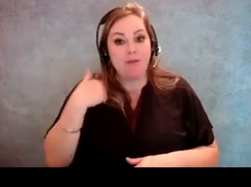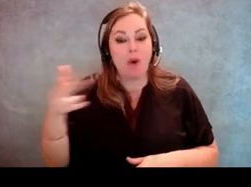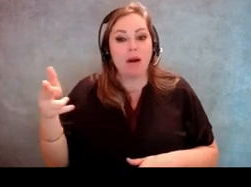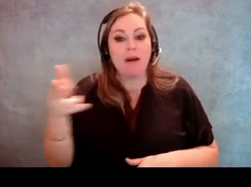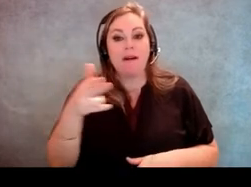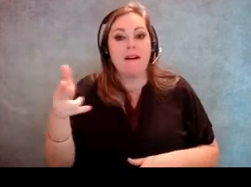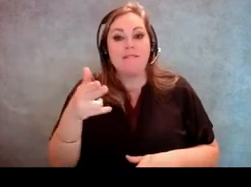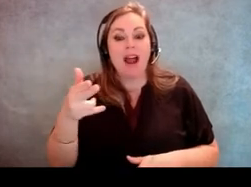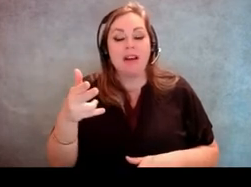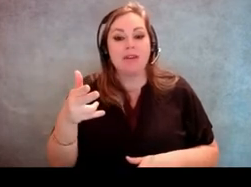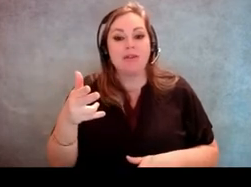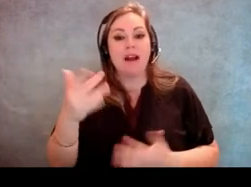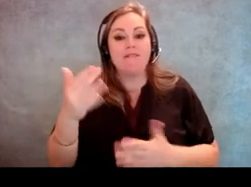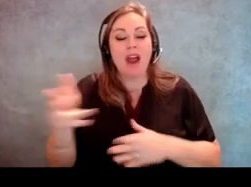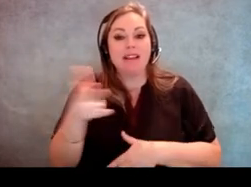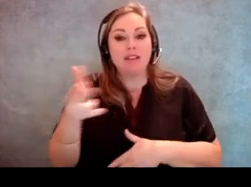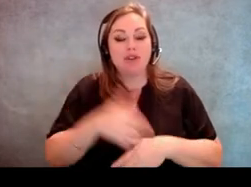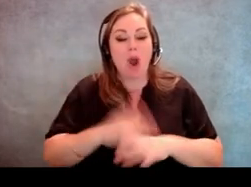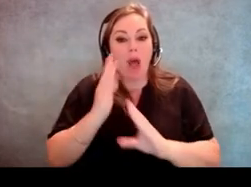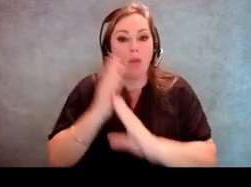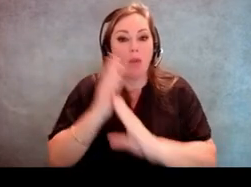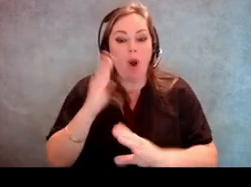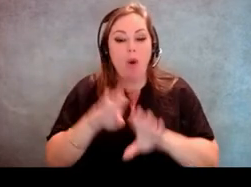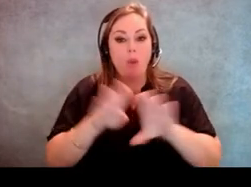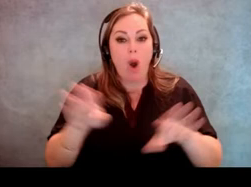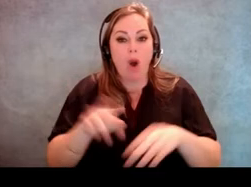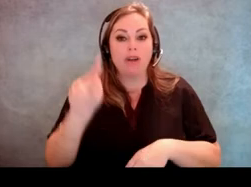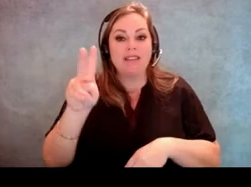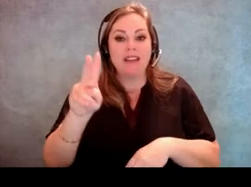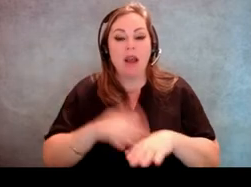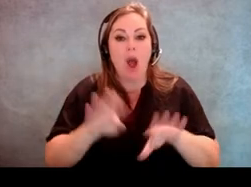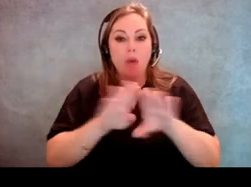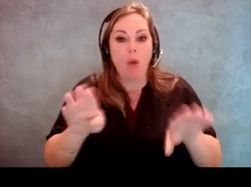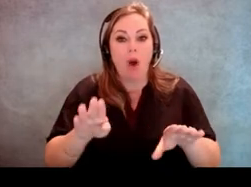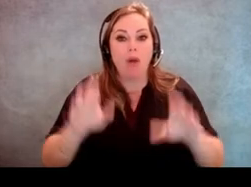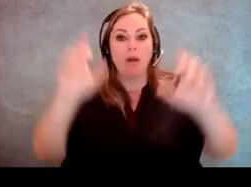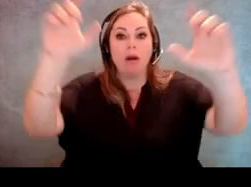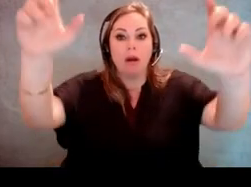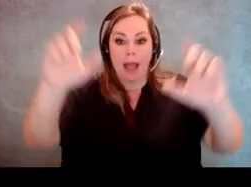on the wall or like TVs that are on walls and maybe they're hanging a little lower than, yeah.